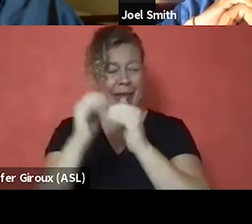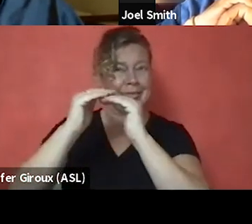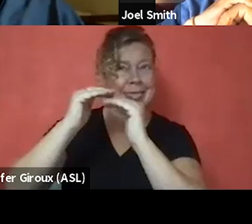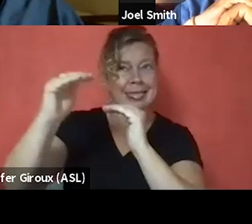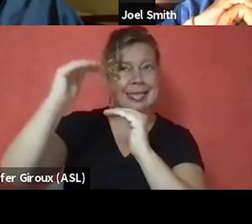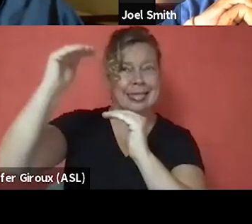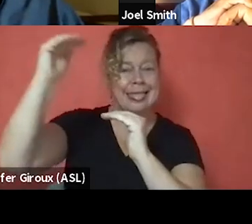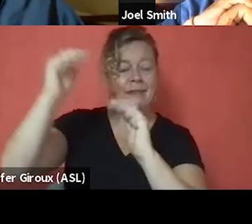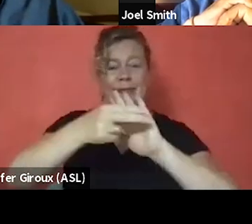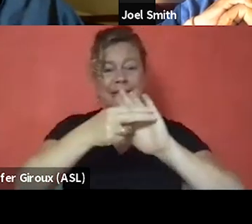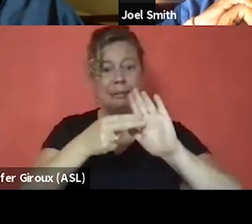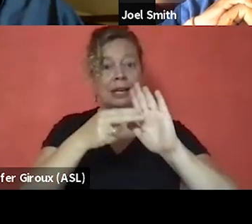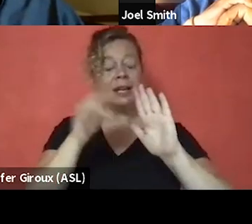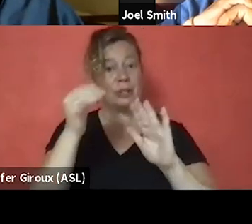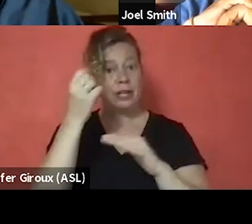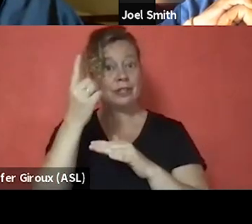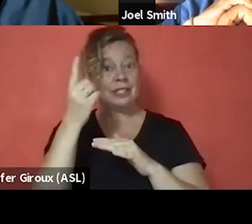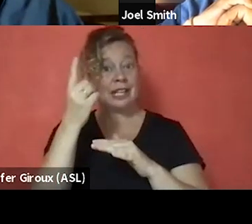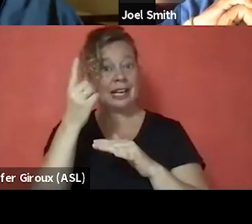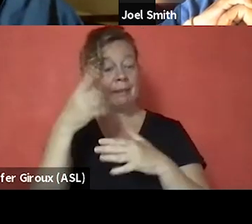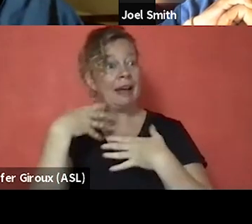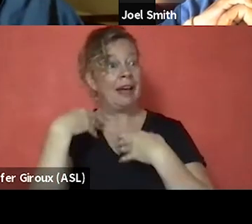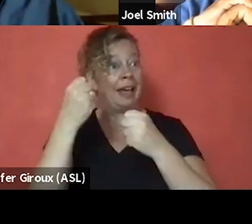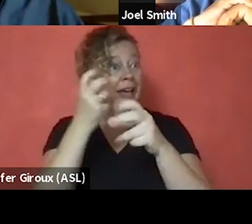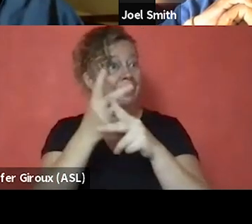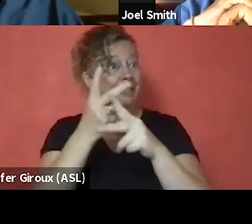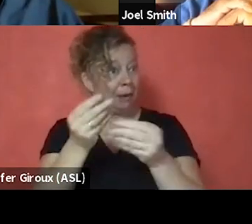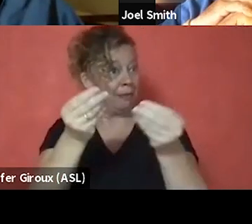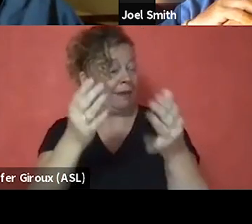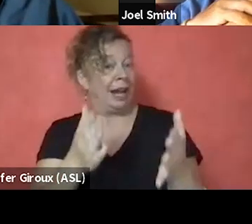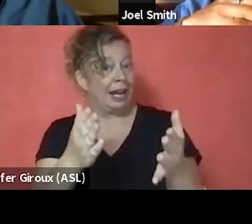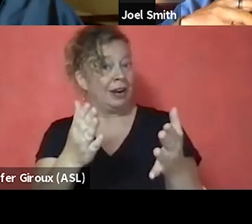And you have to understand I'm a healthcare provider. I was a nationally registered paramedic.